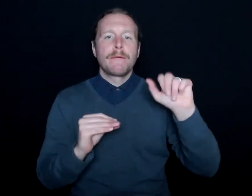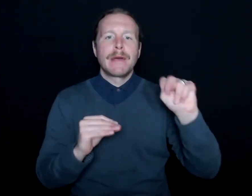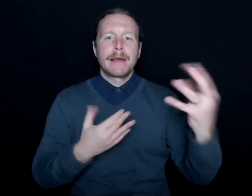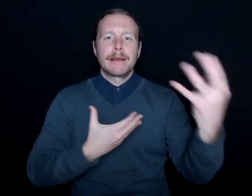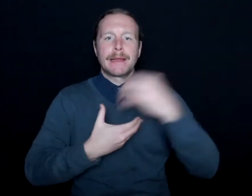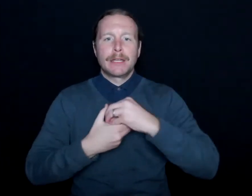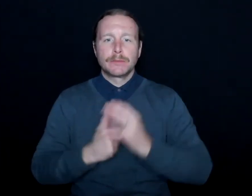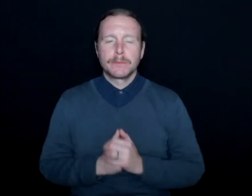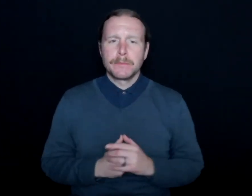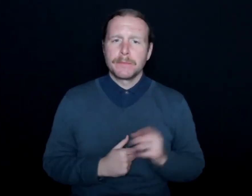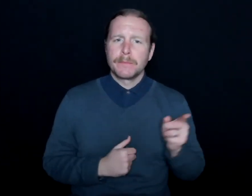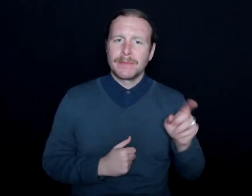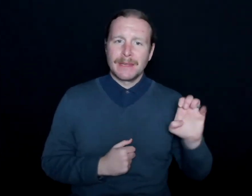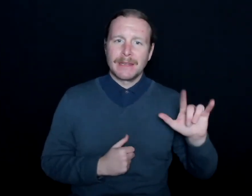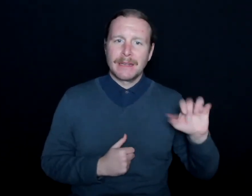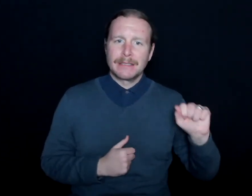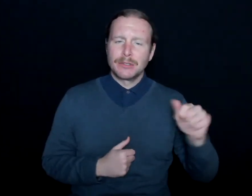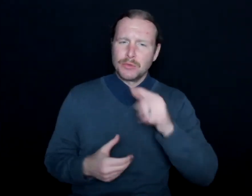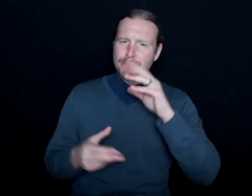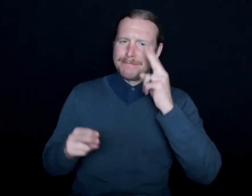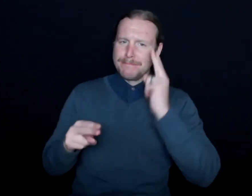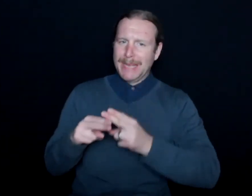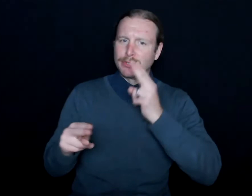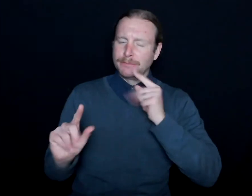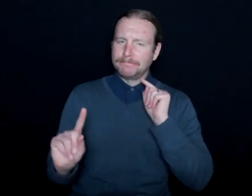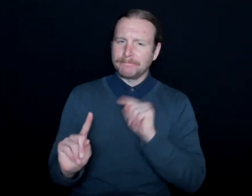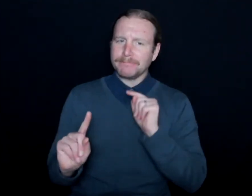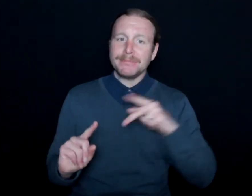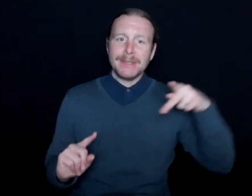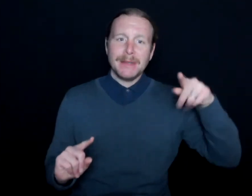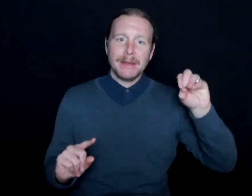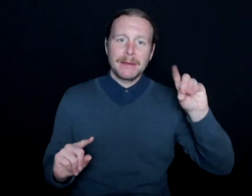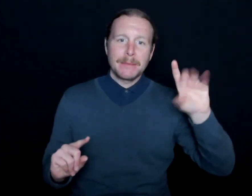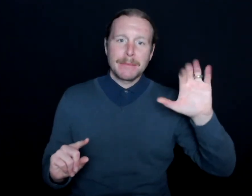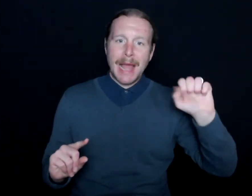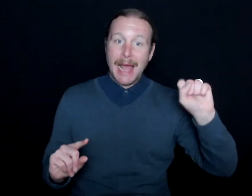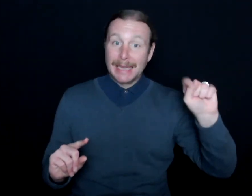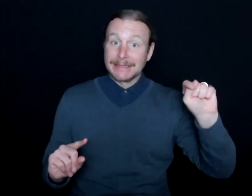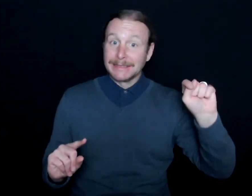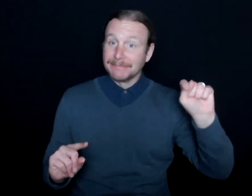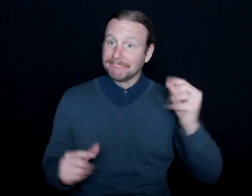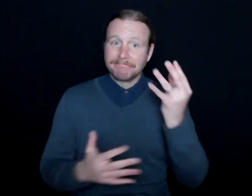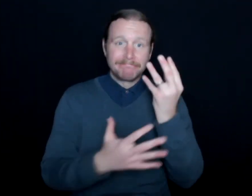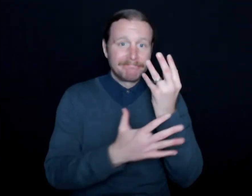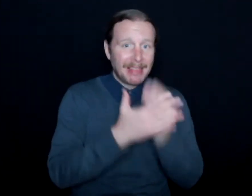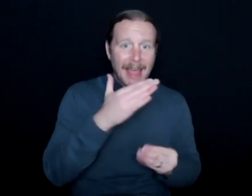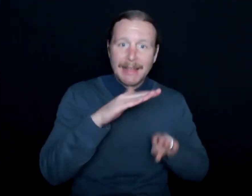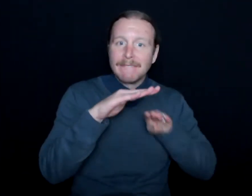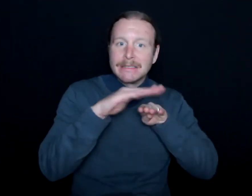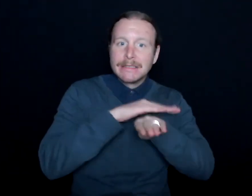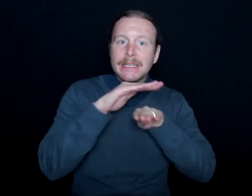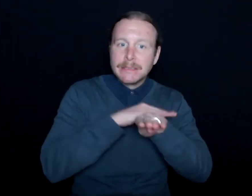You also brought up a really good point about podcasting and the lack of accessibility around podcasting.